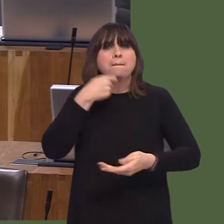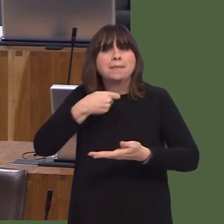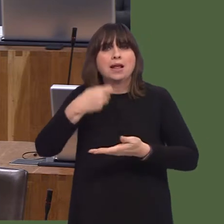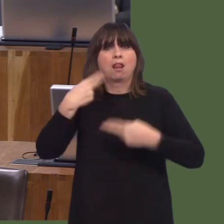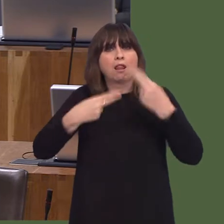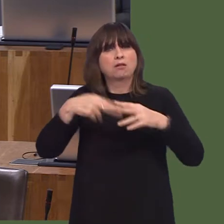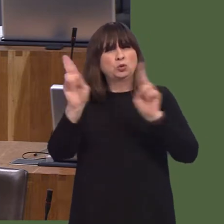situation.